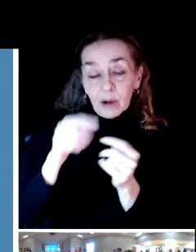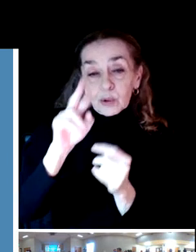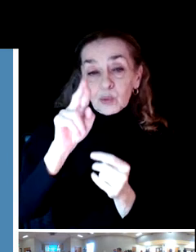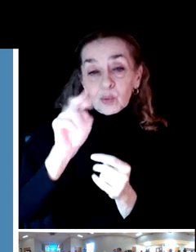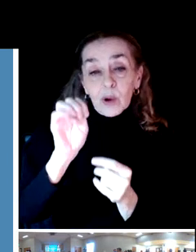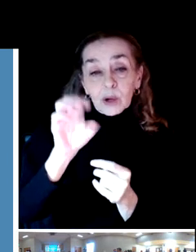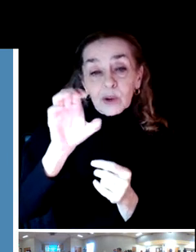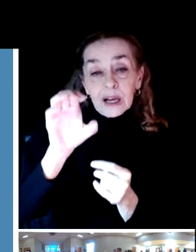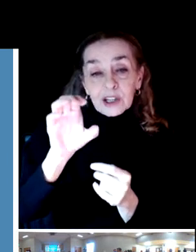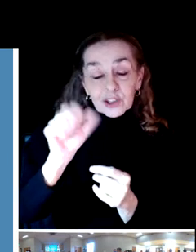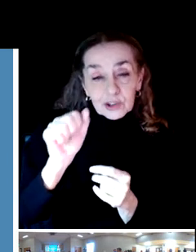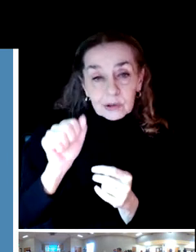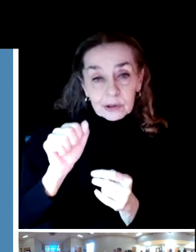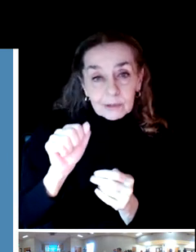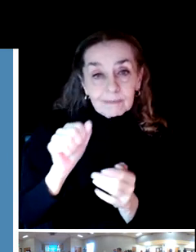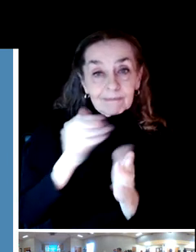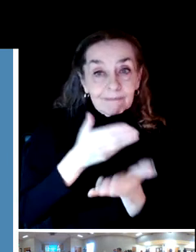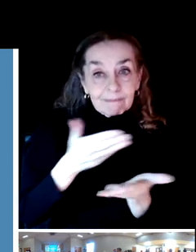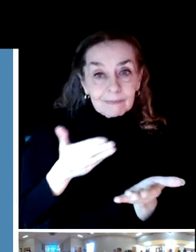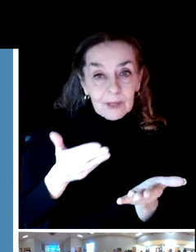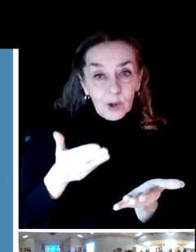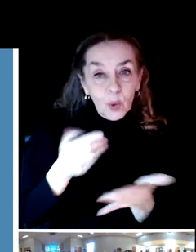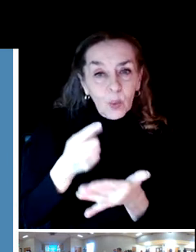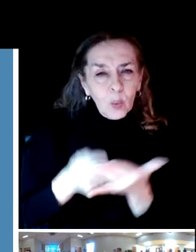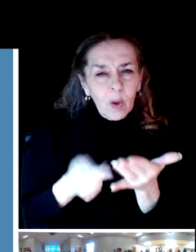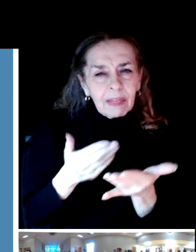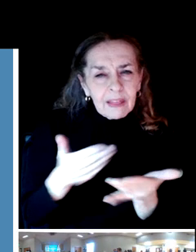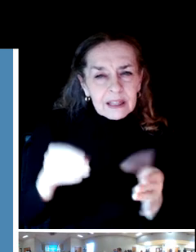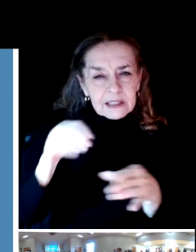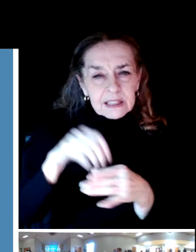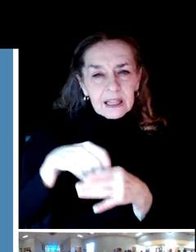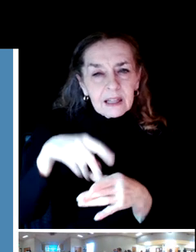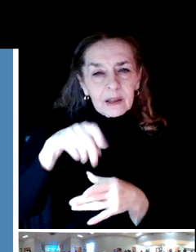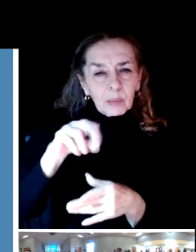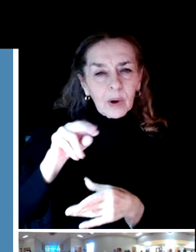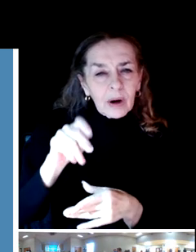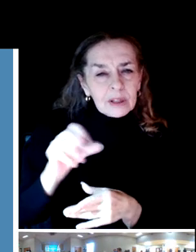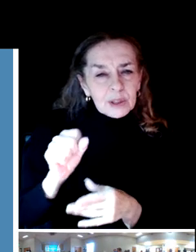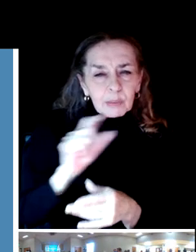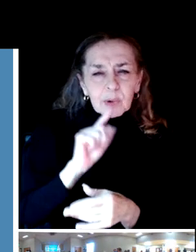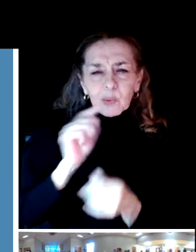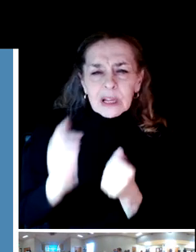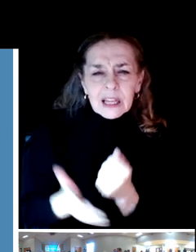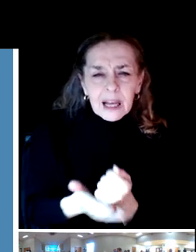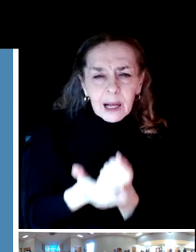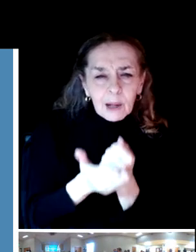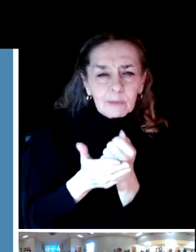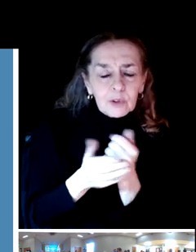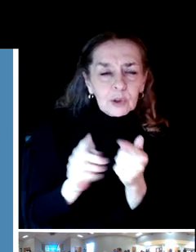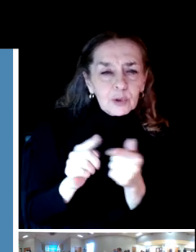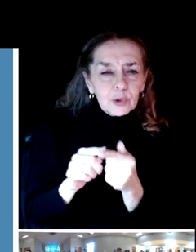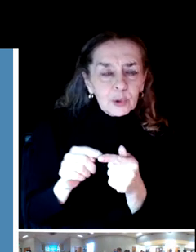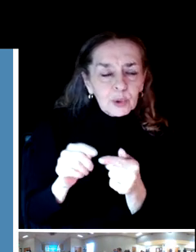What are those things in the parks that would be really helpful to increase your ability